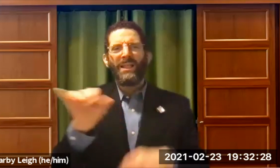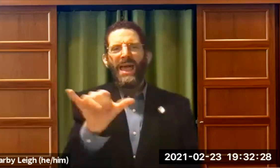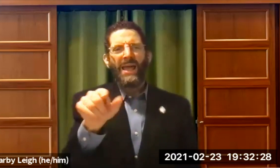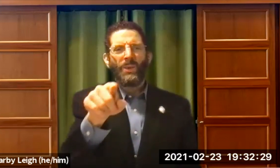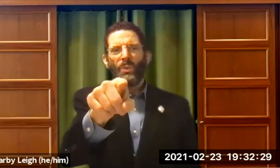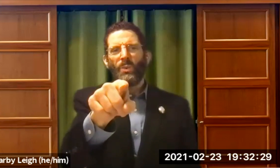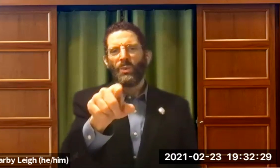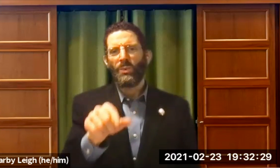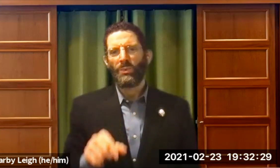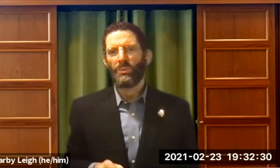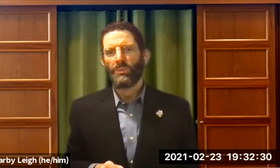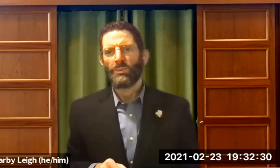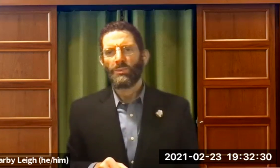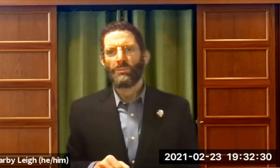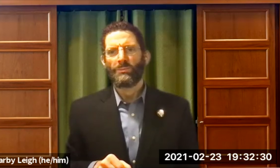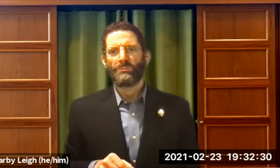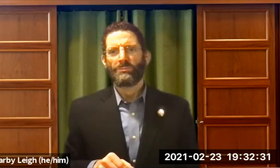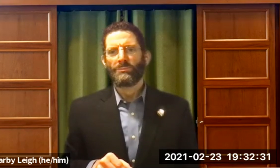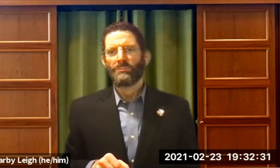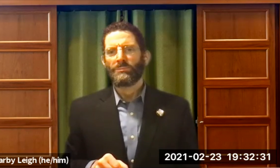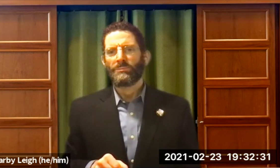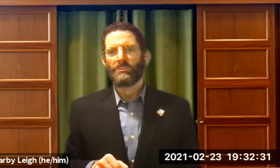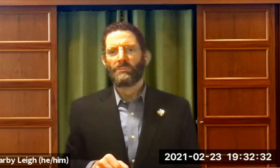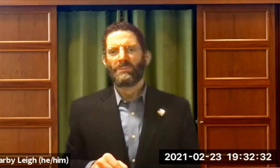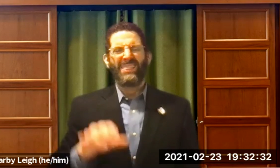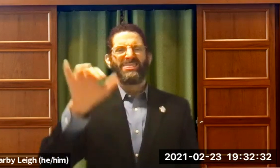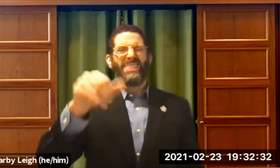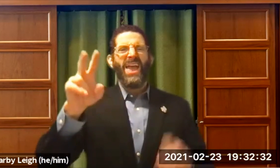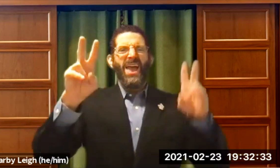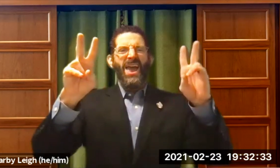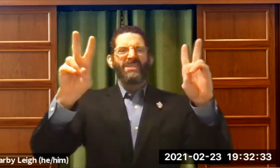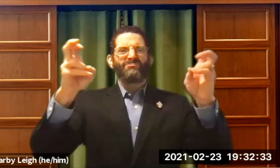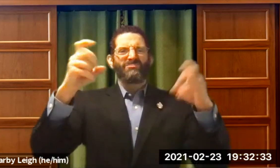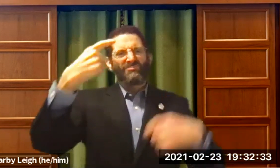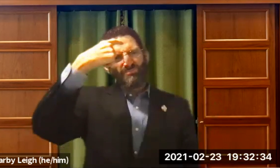for plij you.